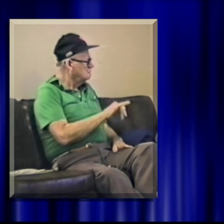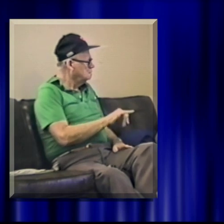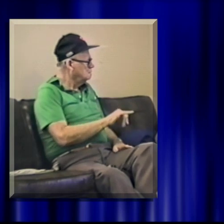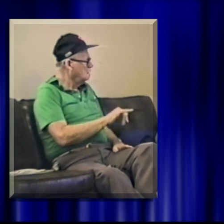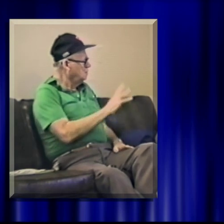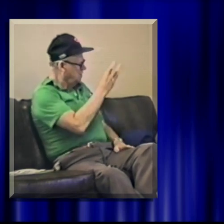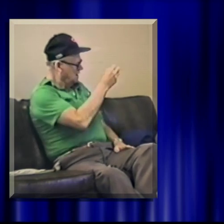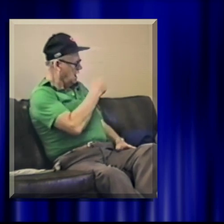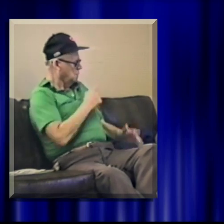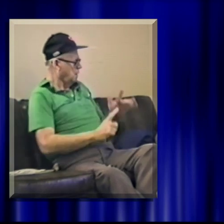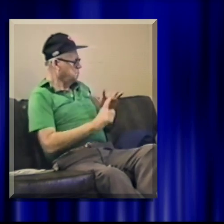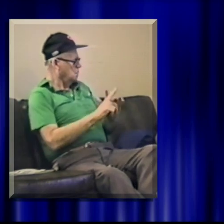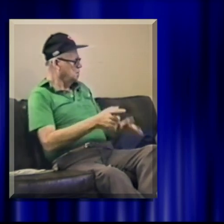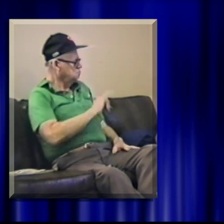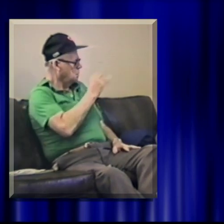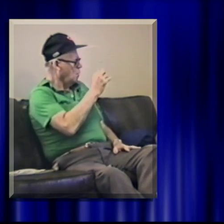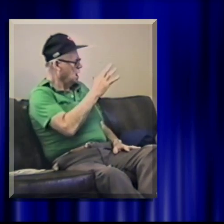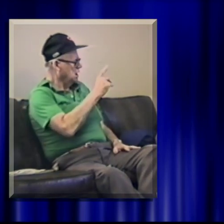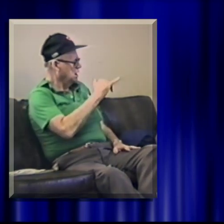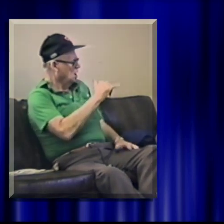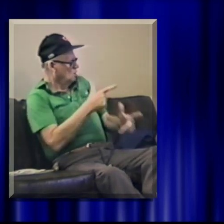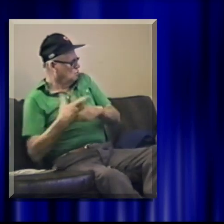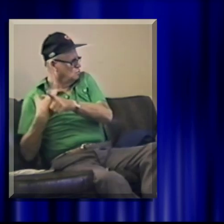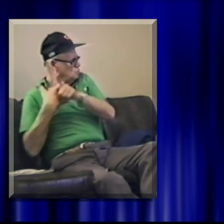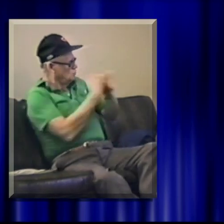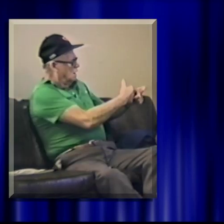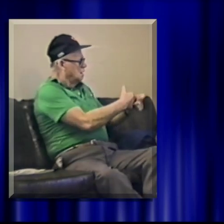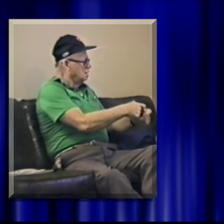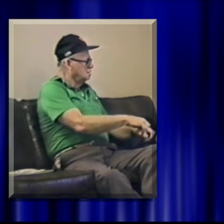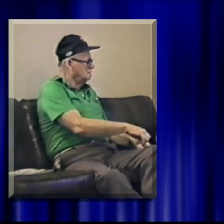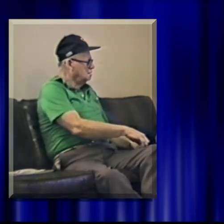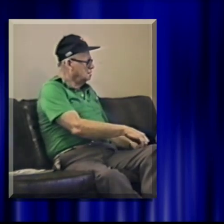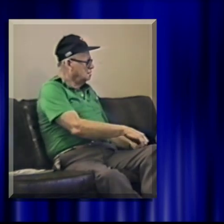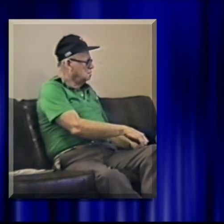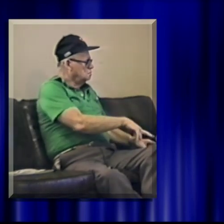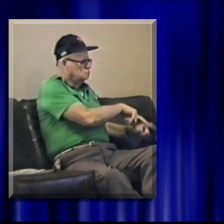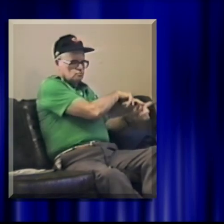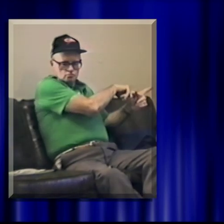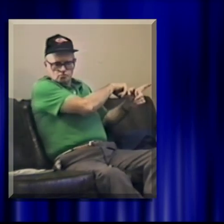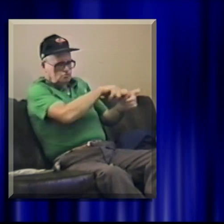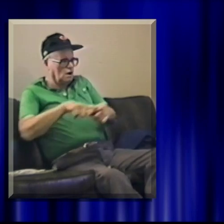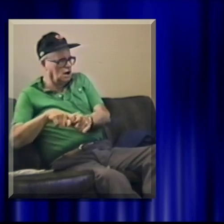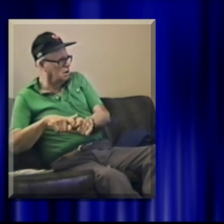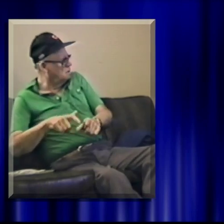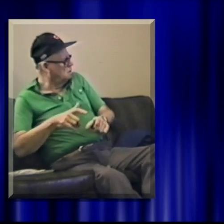Then I came on the scene with Jabberwocky. I started running all over the stage.